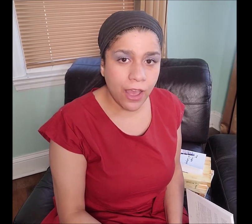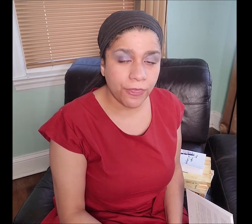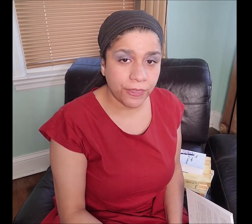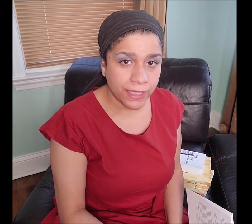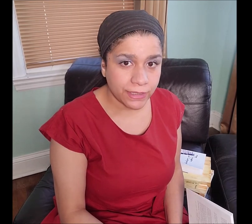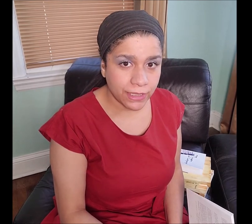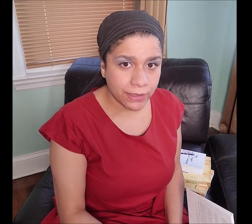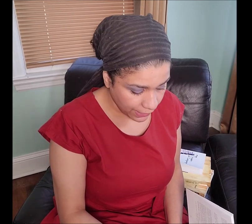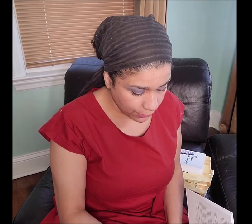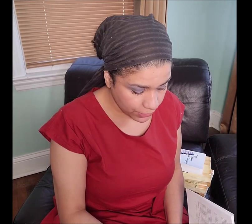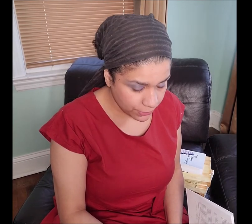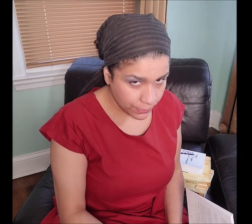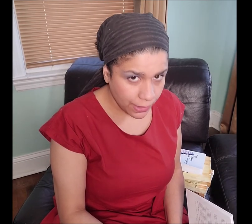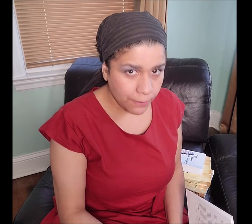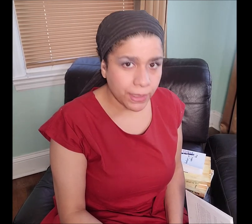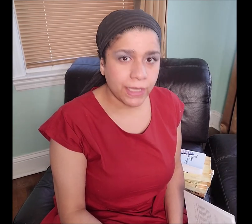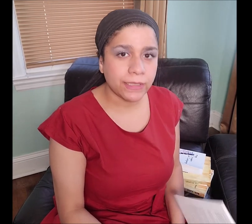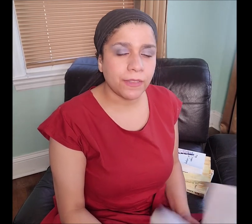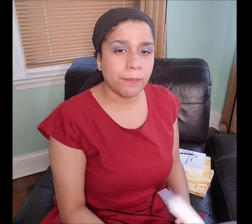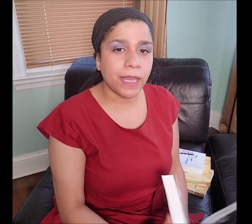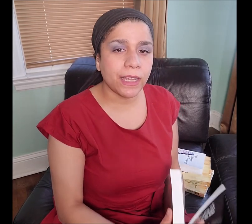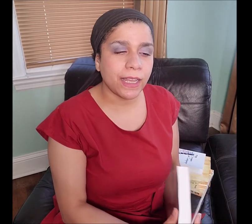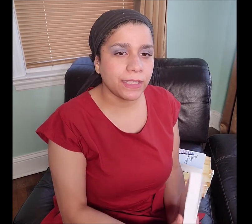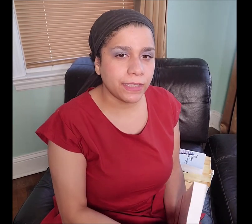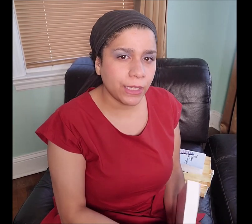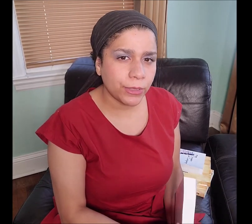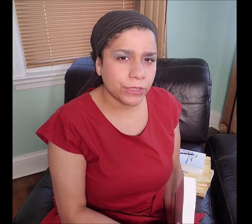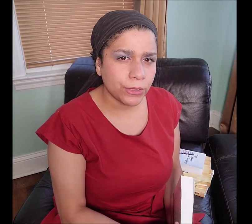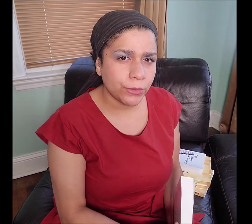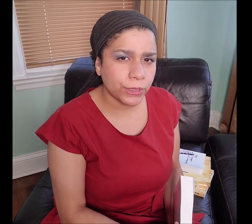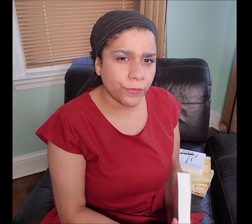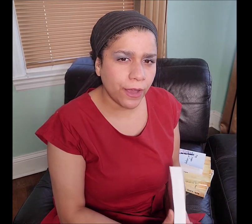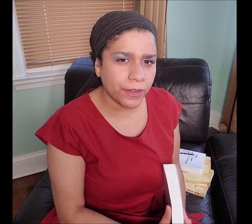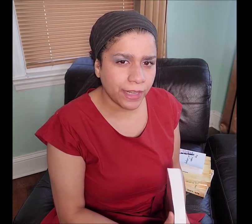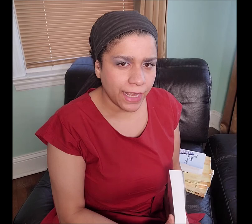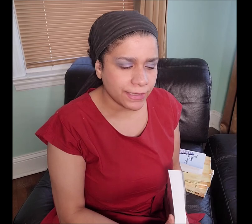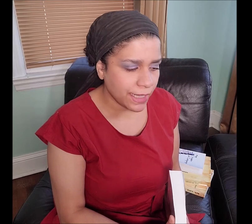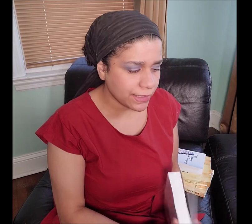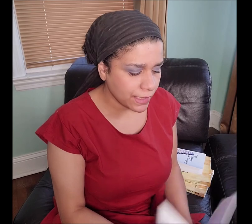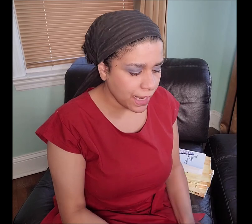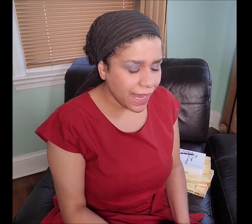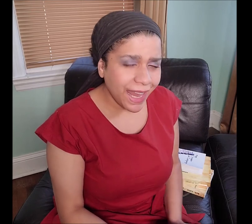authentic language because the Manakahthey 𐤌𐤍𐤇𐤕𐤉 language was founded in hand signs.